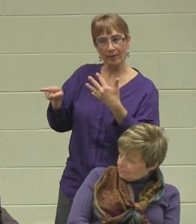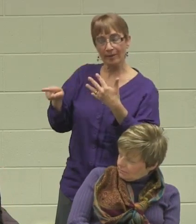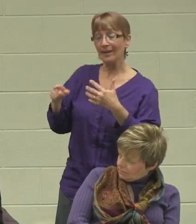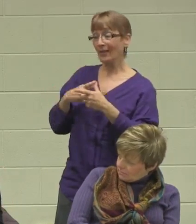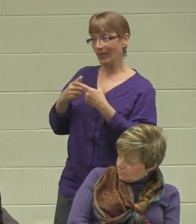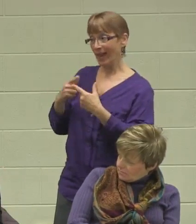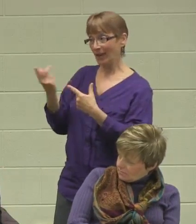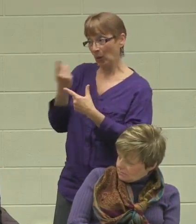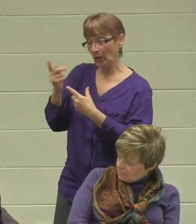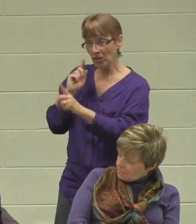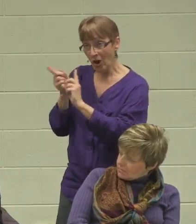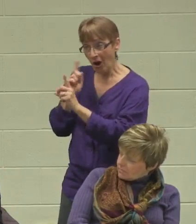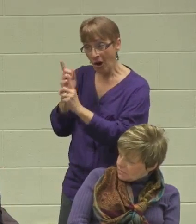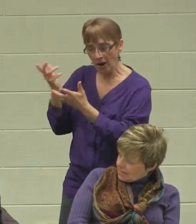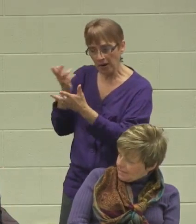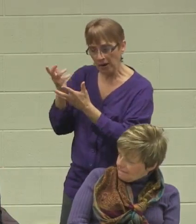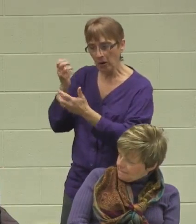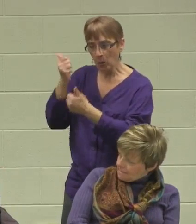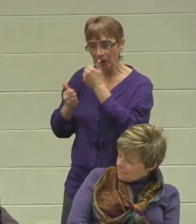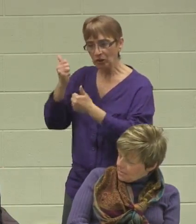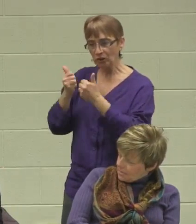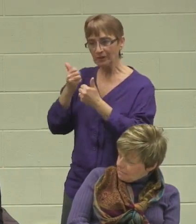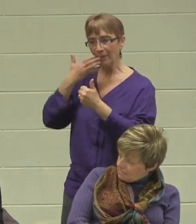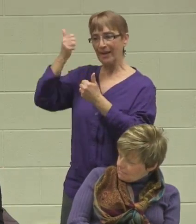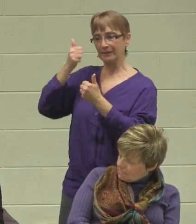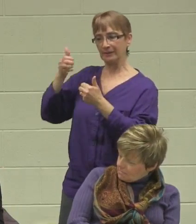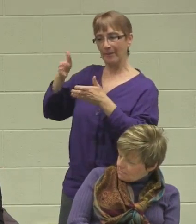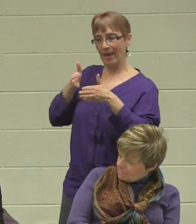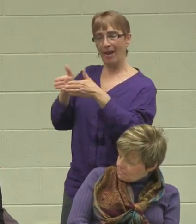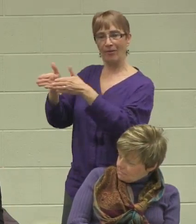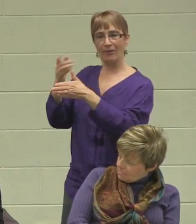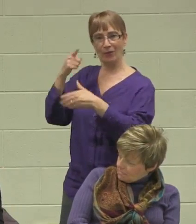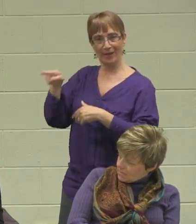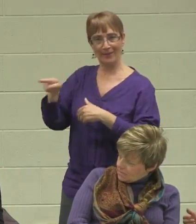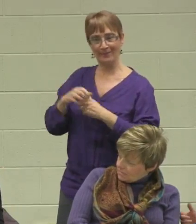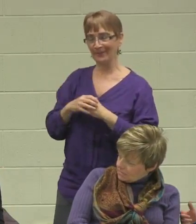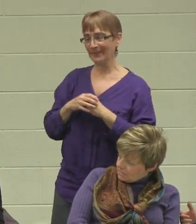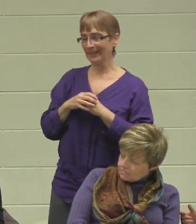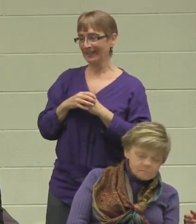and trying to figure out what was going to be the best path, and Rem could have graduated